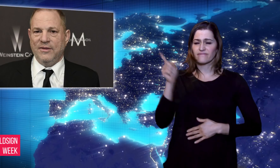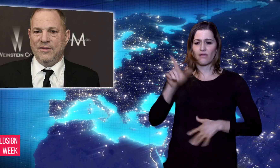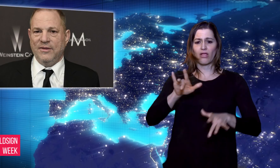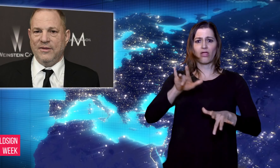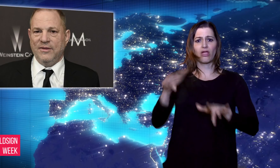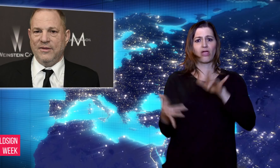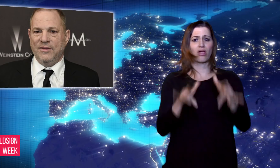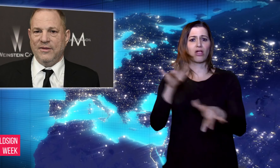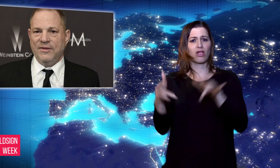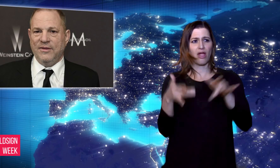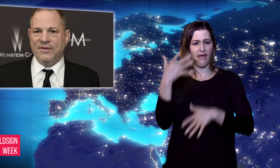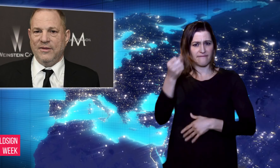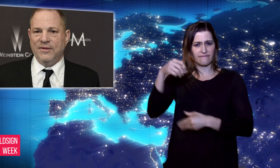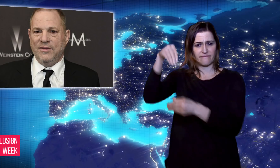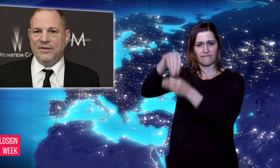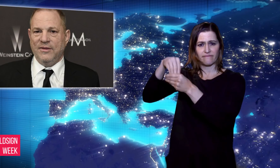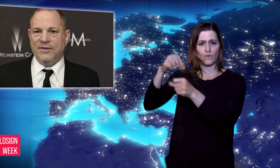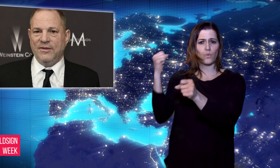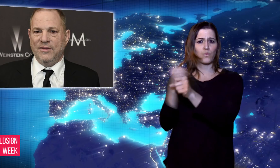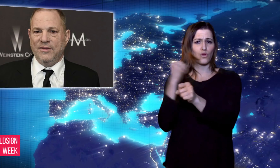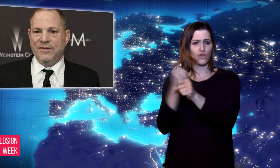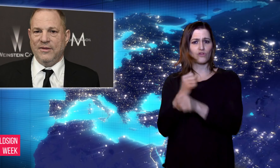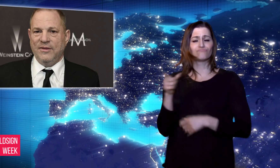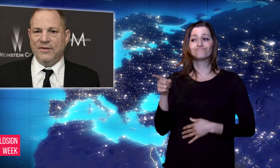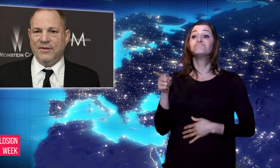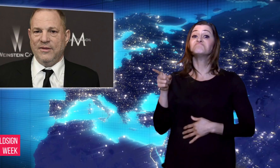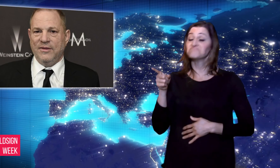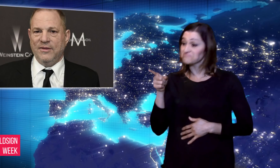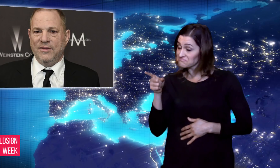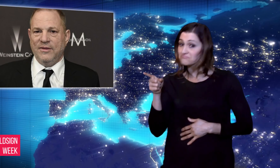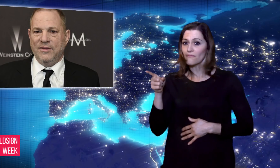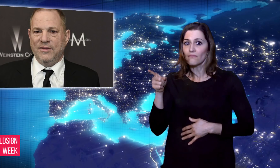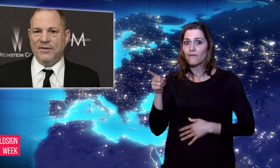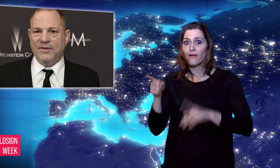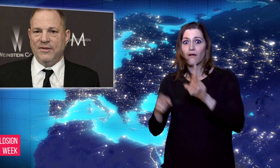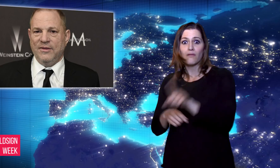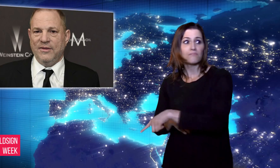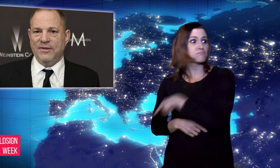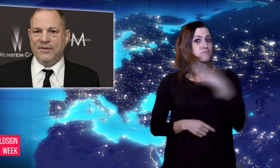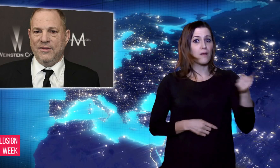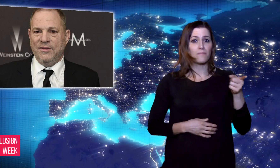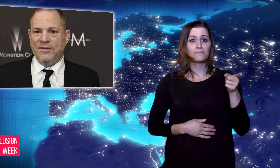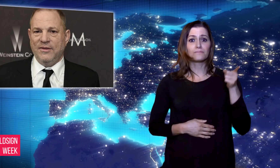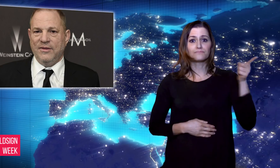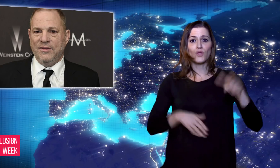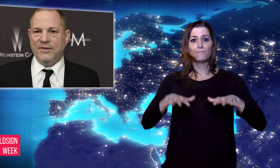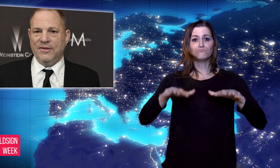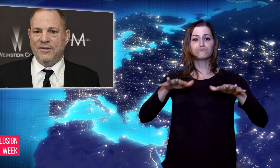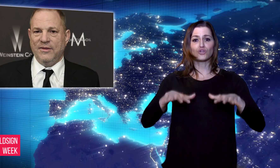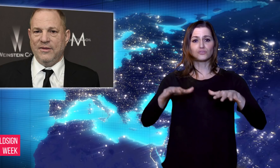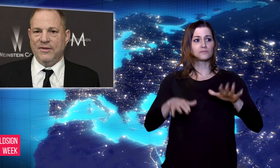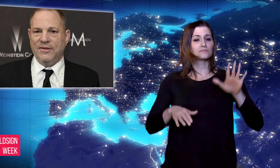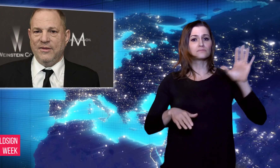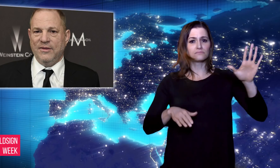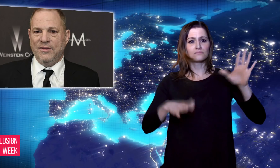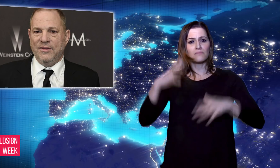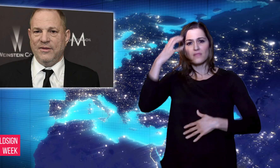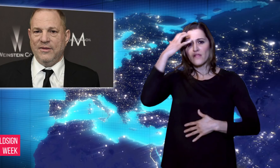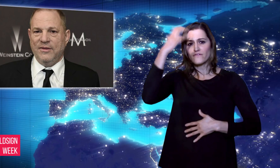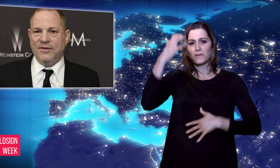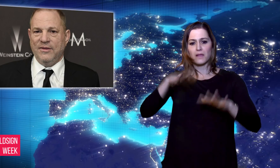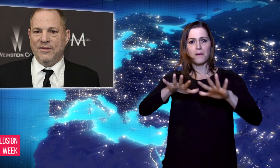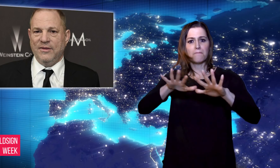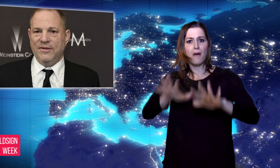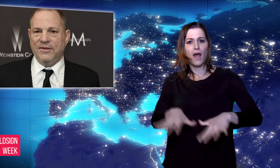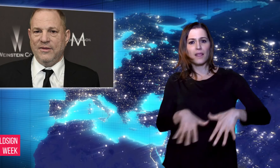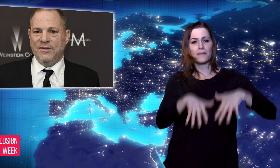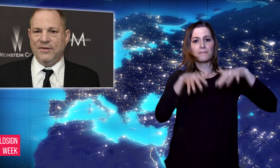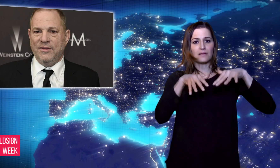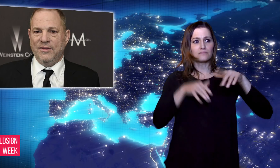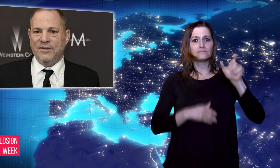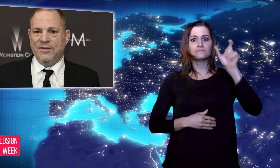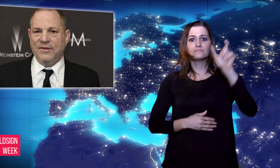inappropriate behaviour from male